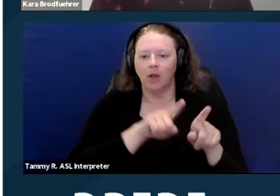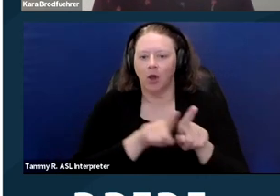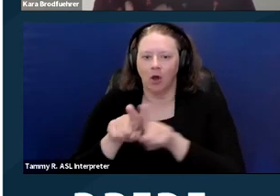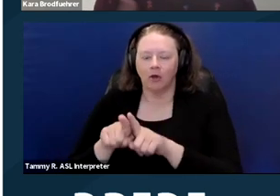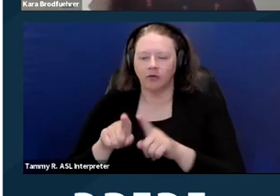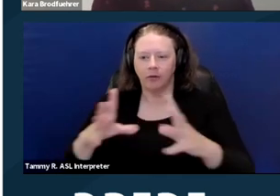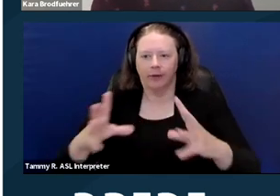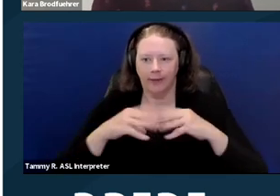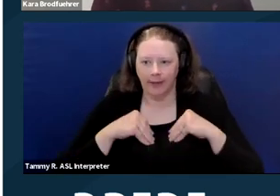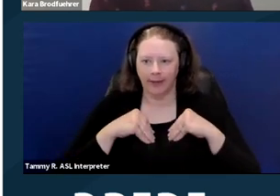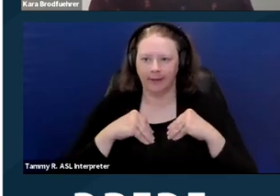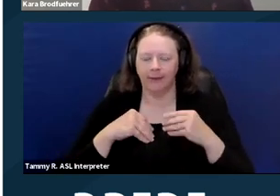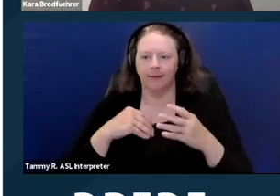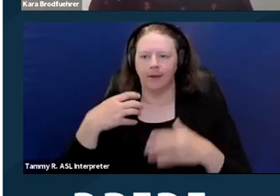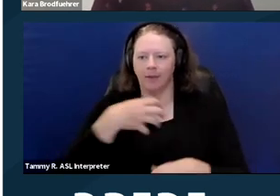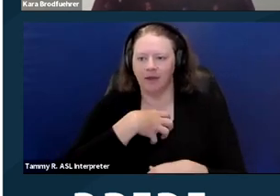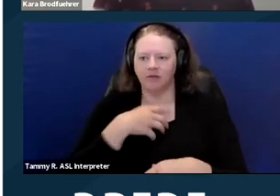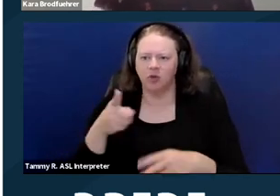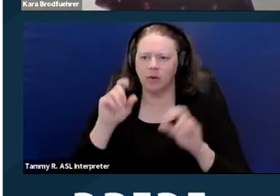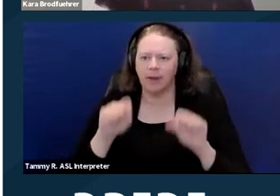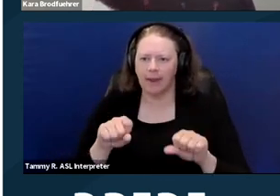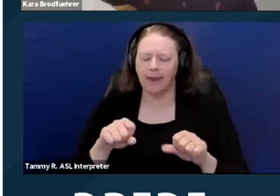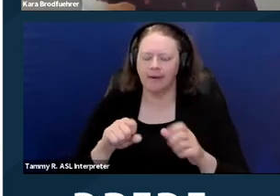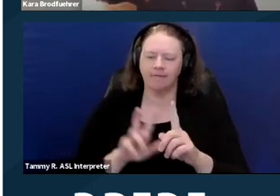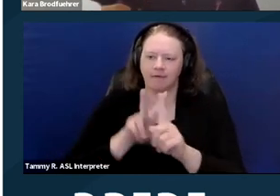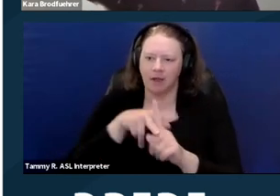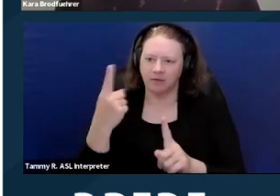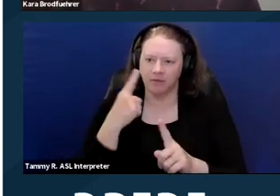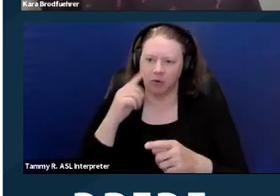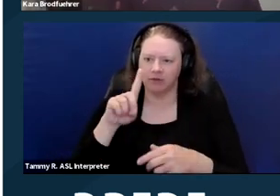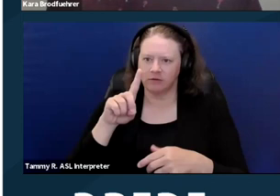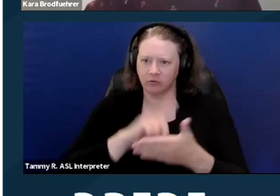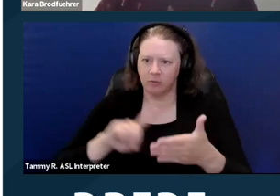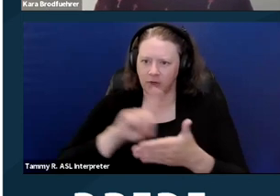like you can file something for disability discrimination and for failure to reasonably accommodate.